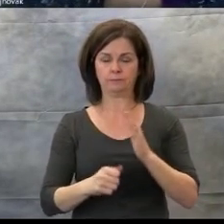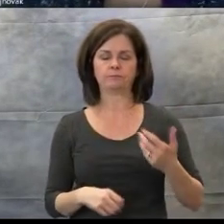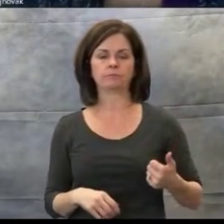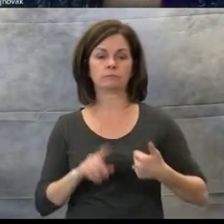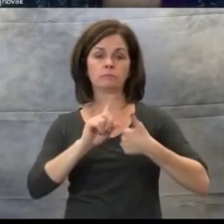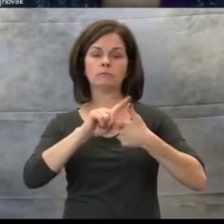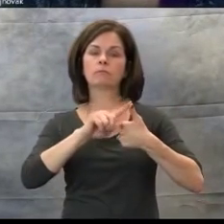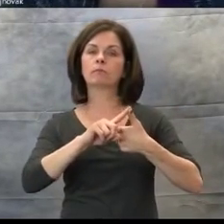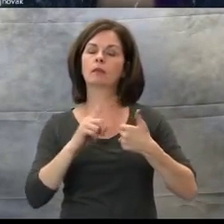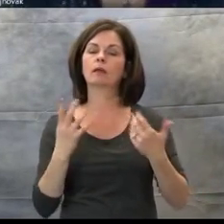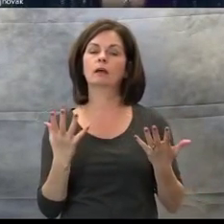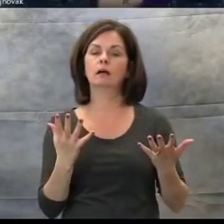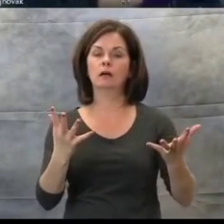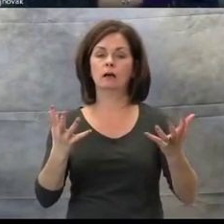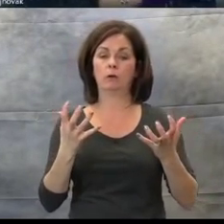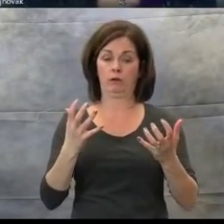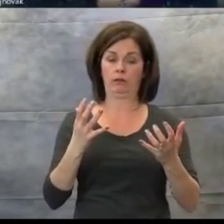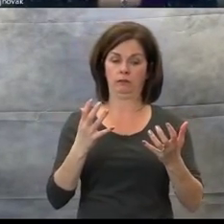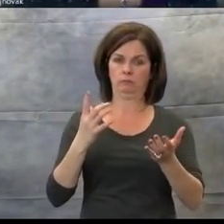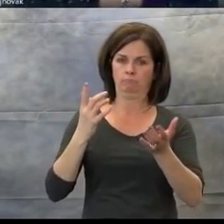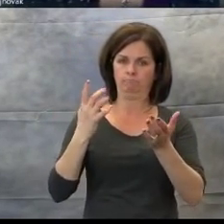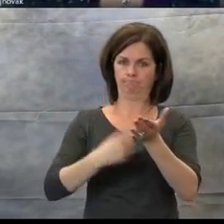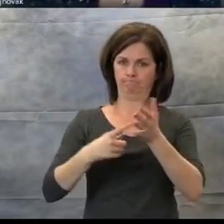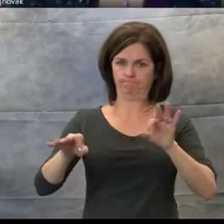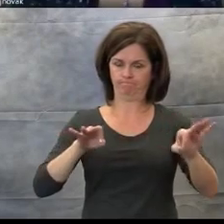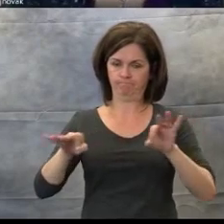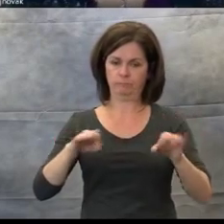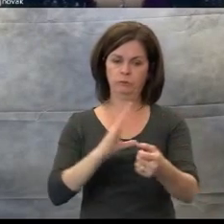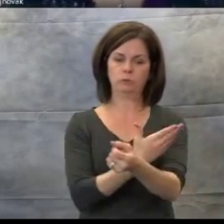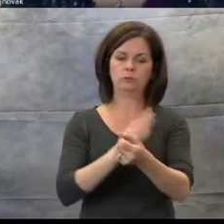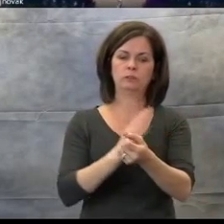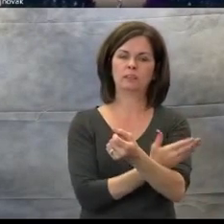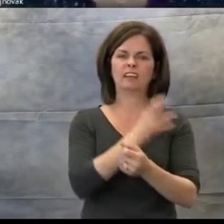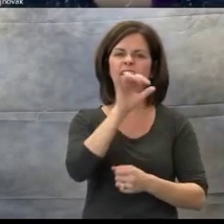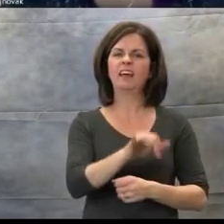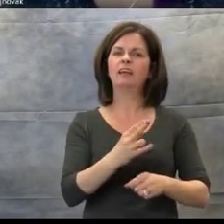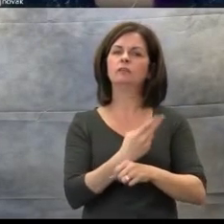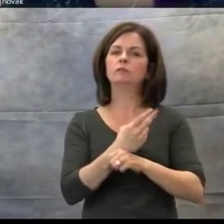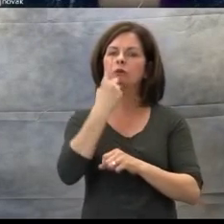and leisure skill. If music is highly reinforcing